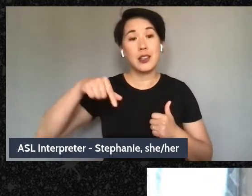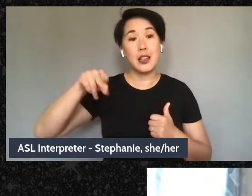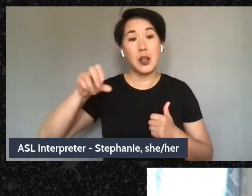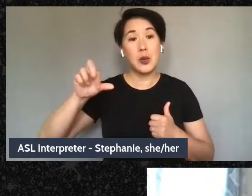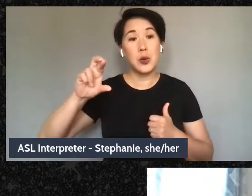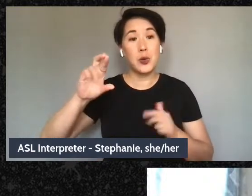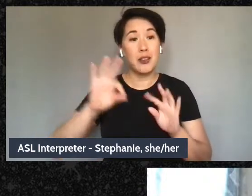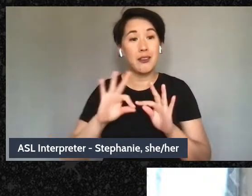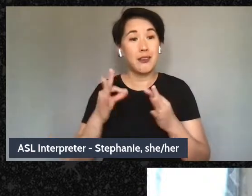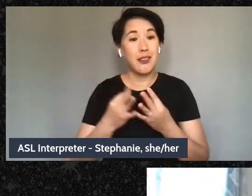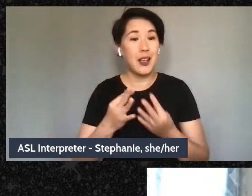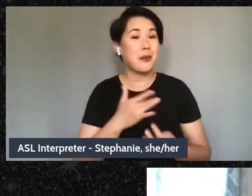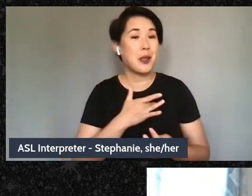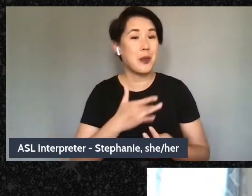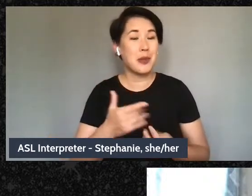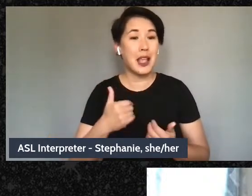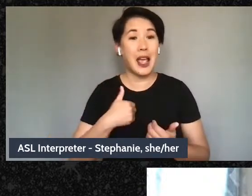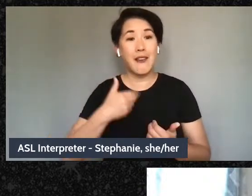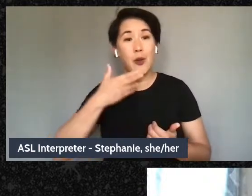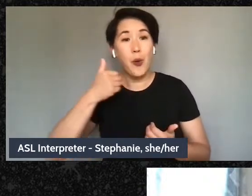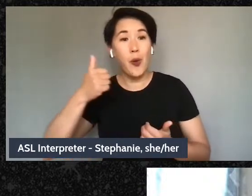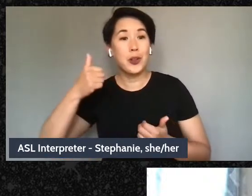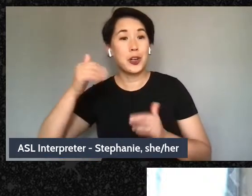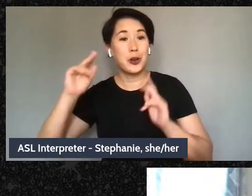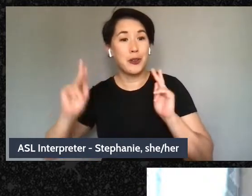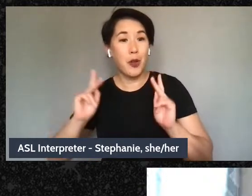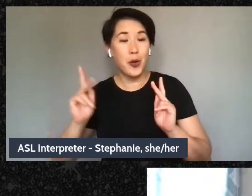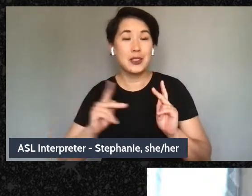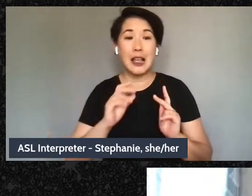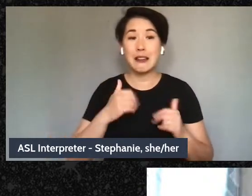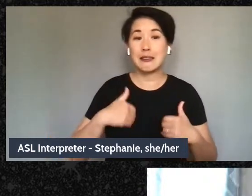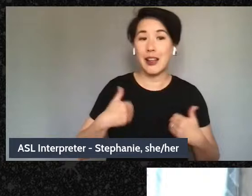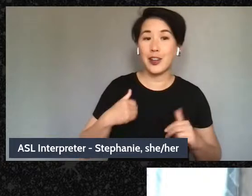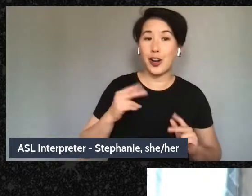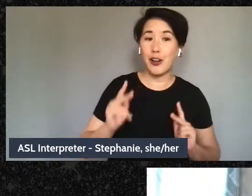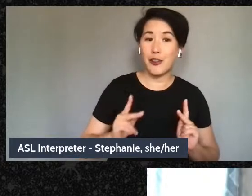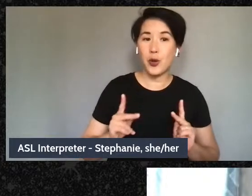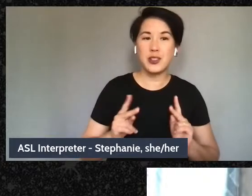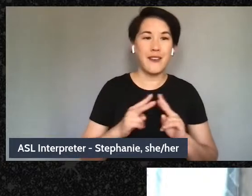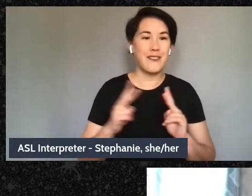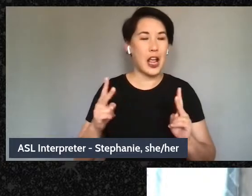you know older folks and younger folks uh this very intergenerational space and i think that